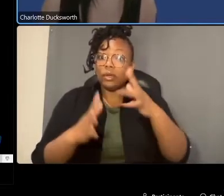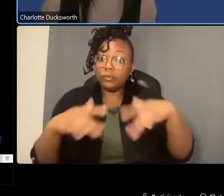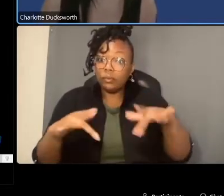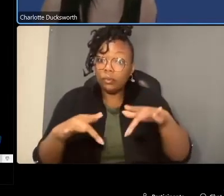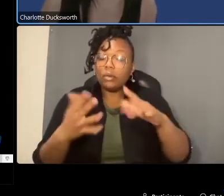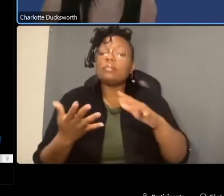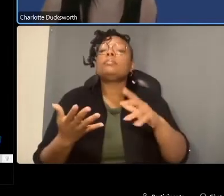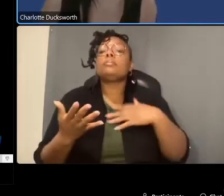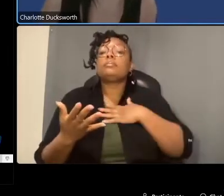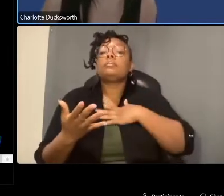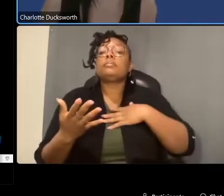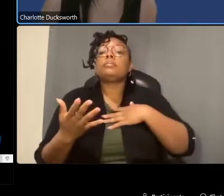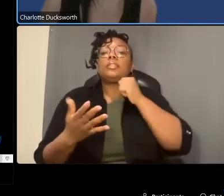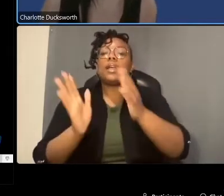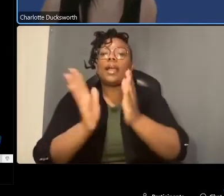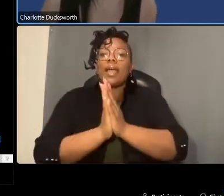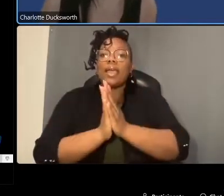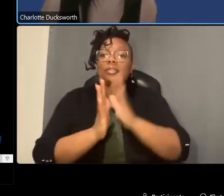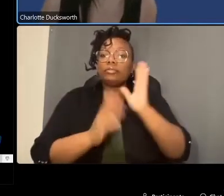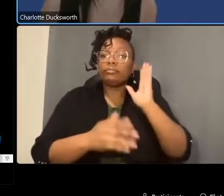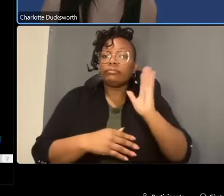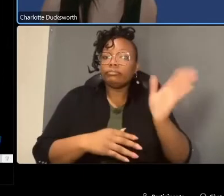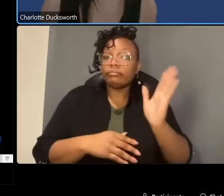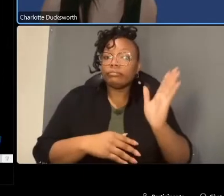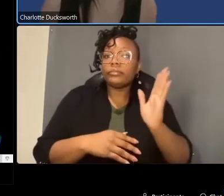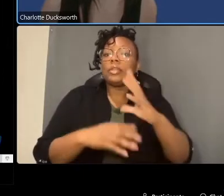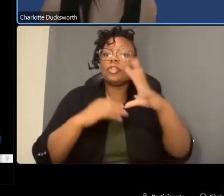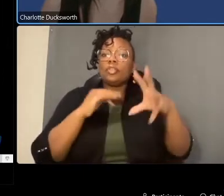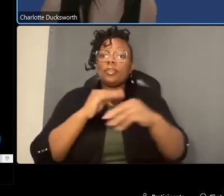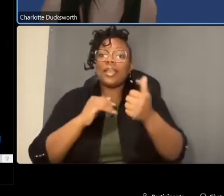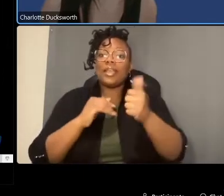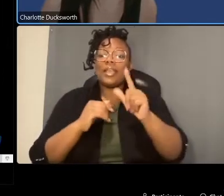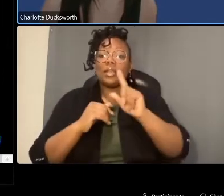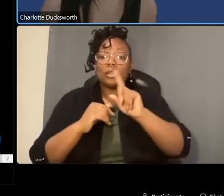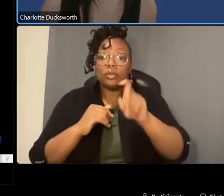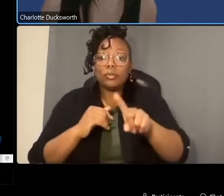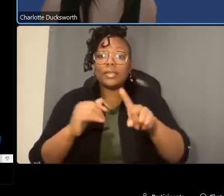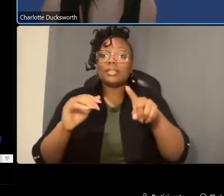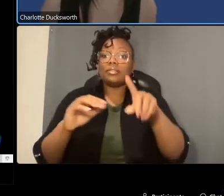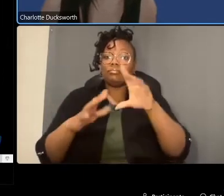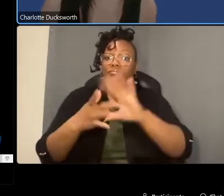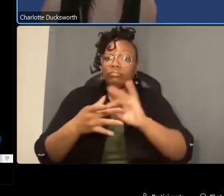please do not ask to speak you may enter any questions or comments in the q a which we will